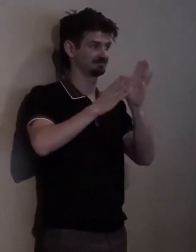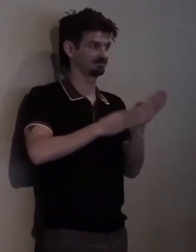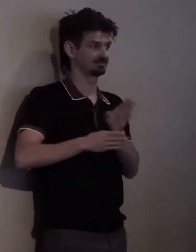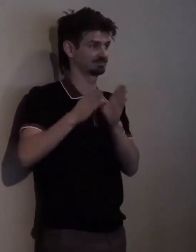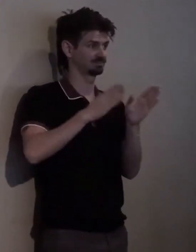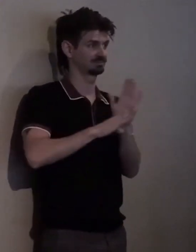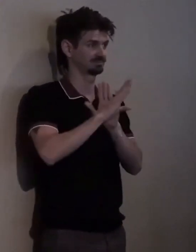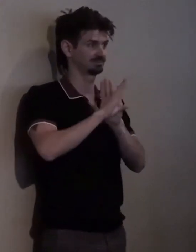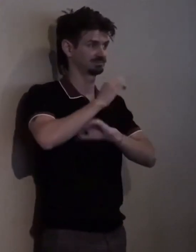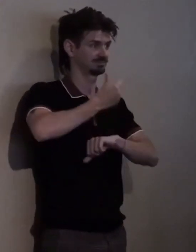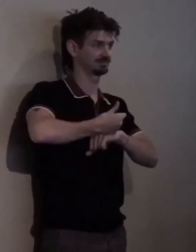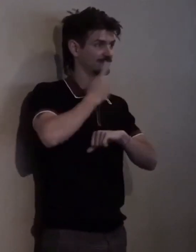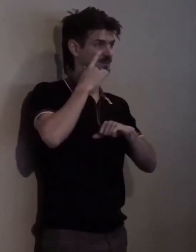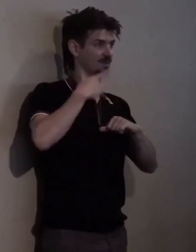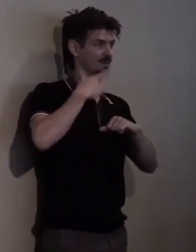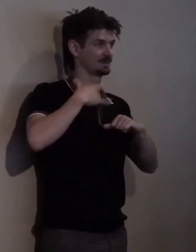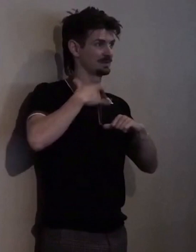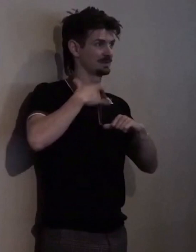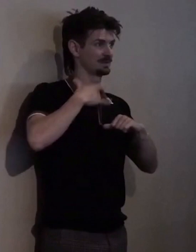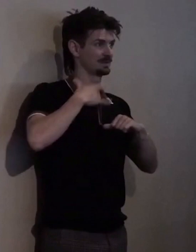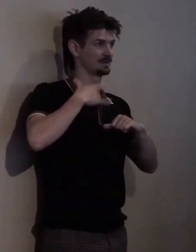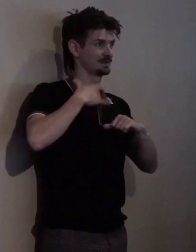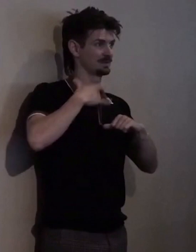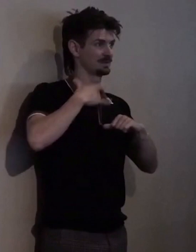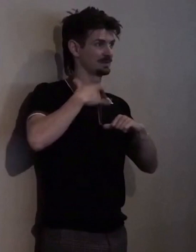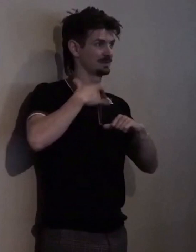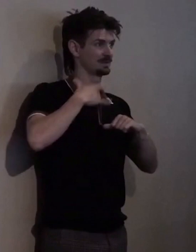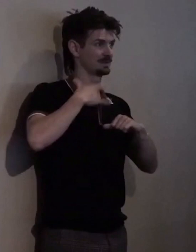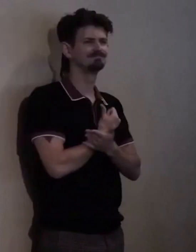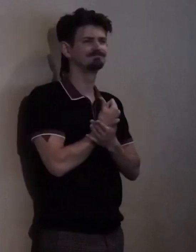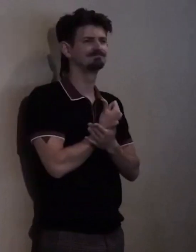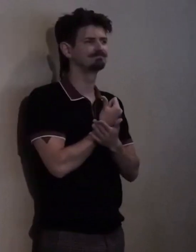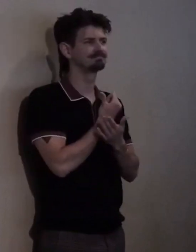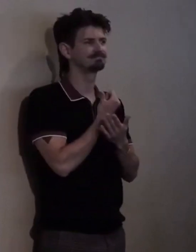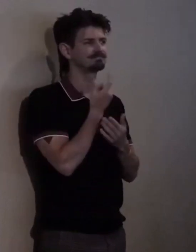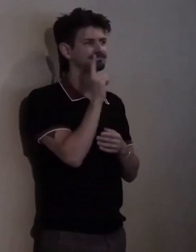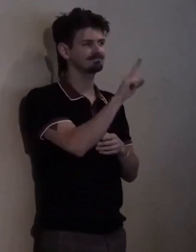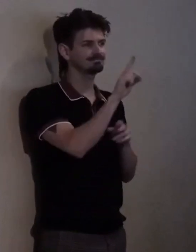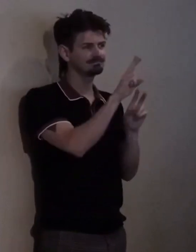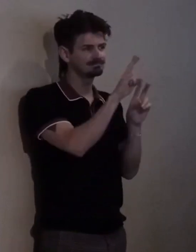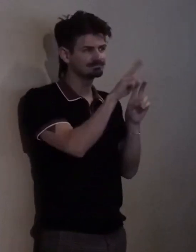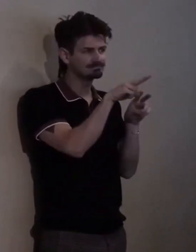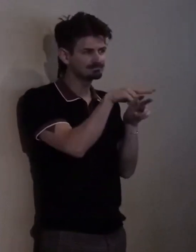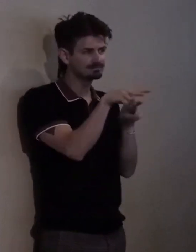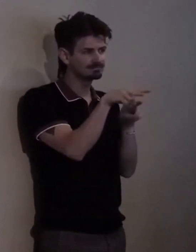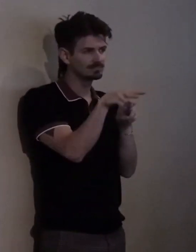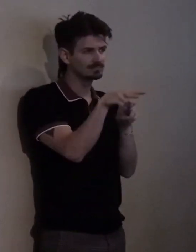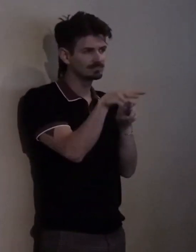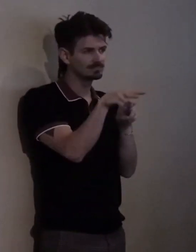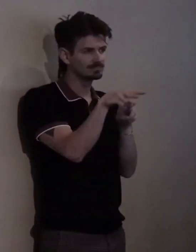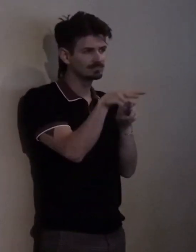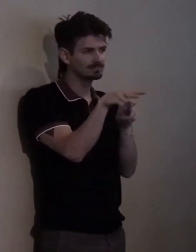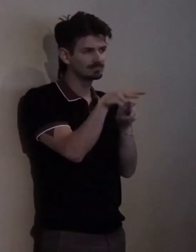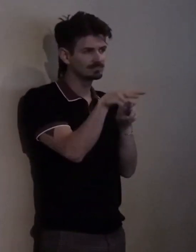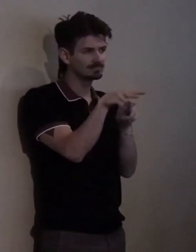[public clapping] So please... Uhm... Get a little glimpse of disability history... Uhm... We know that we're not taught that in school intentionally...